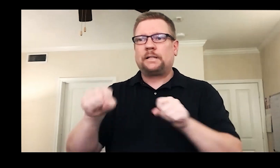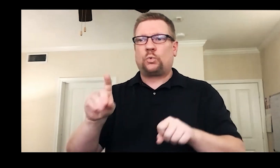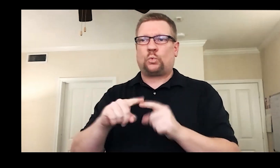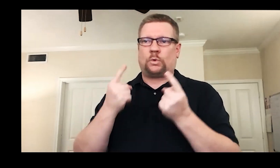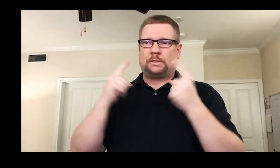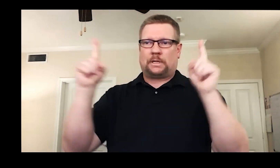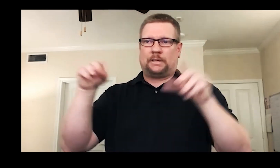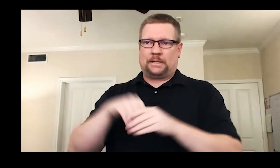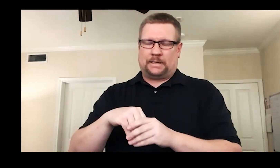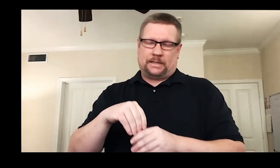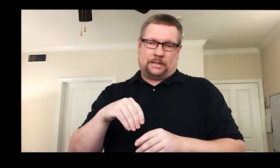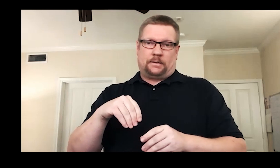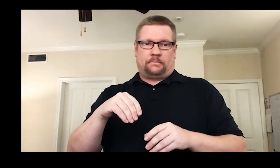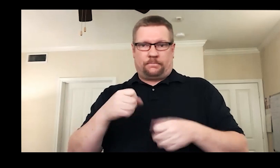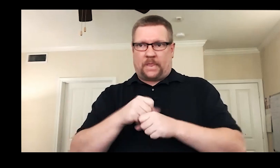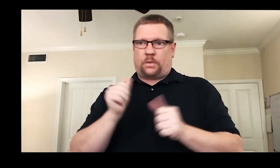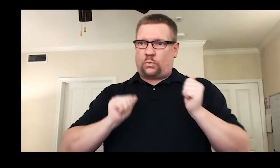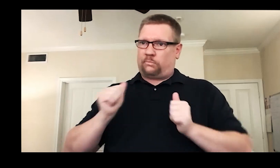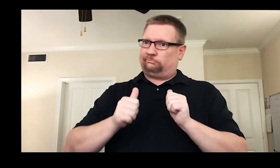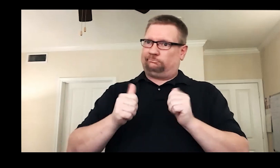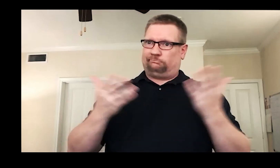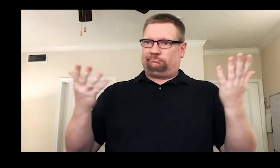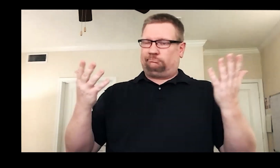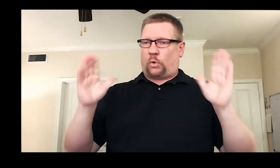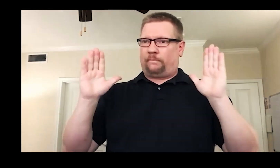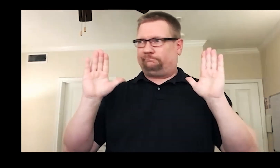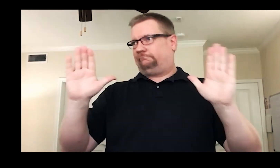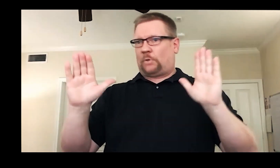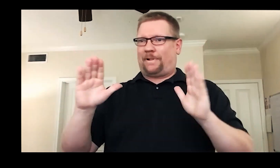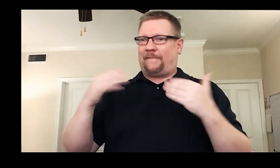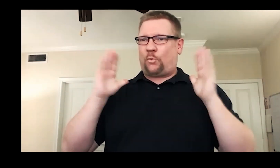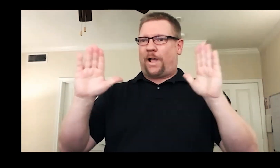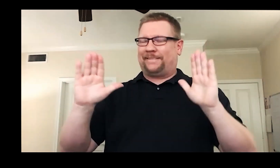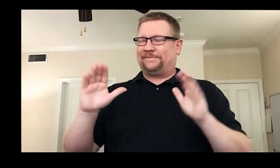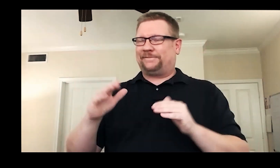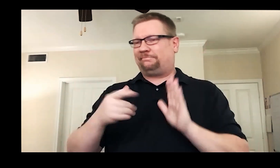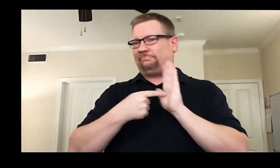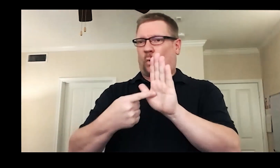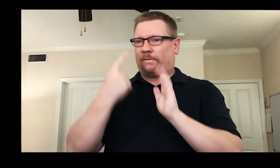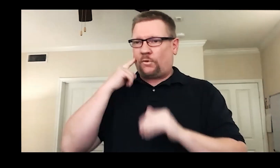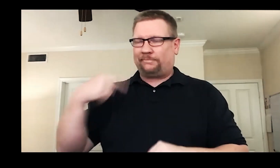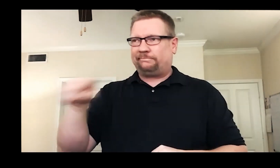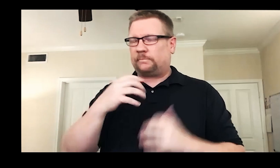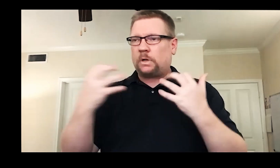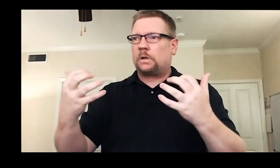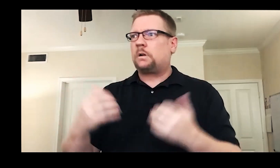impart tools to the kids to ensure the show is a success and enjoyable for the audience.